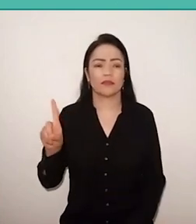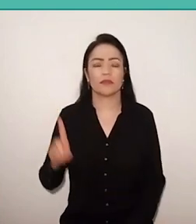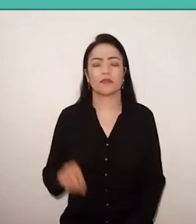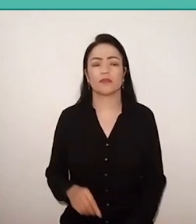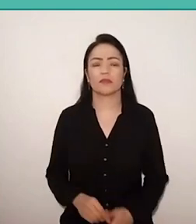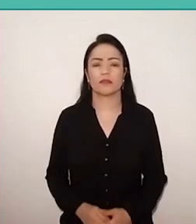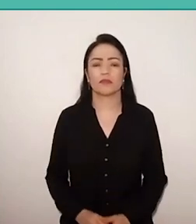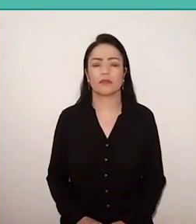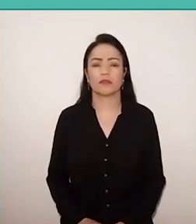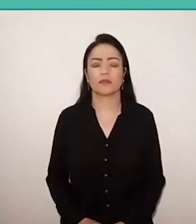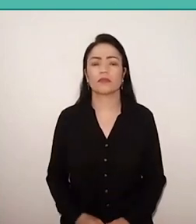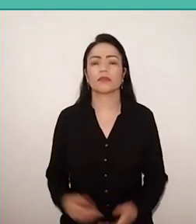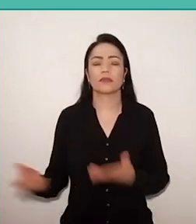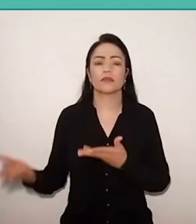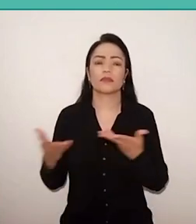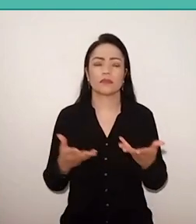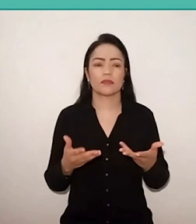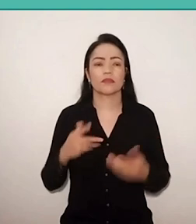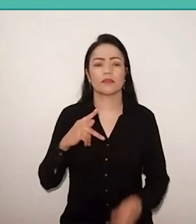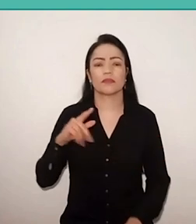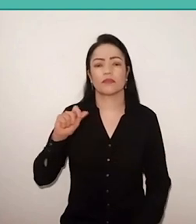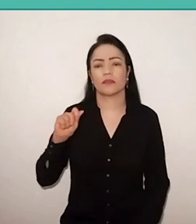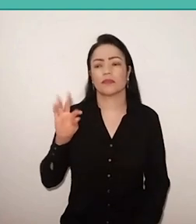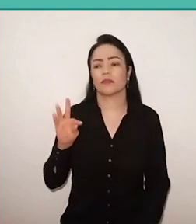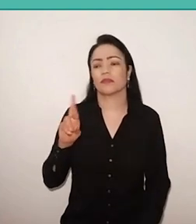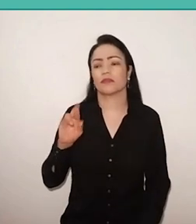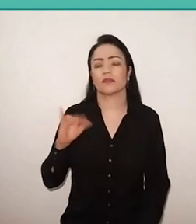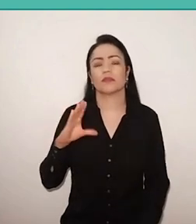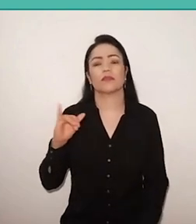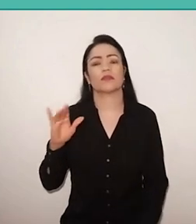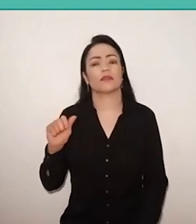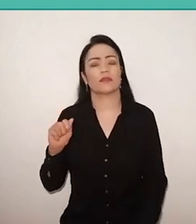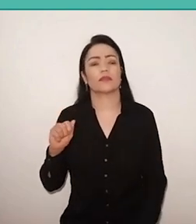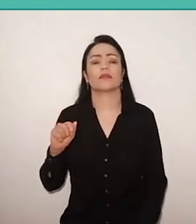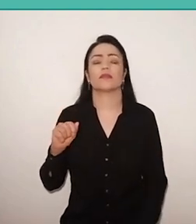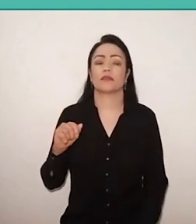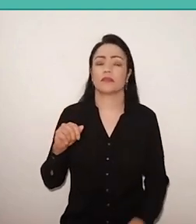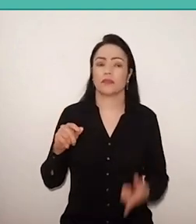it brings, Patricia, from CEDAC, it brings a reflection,